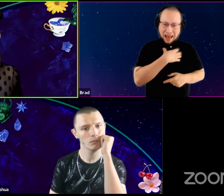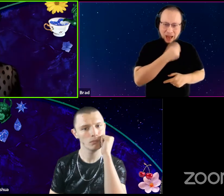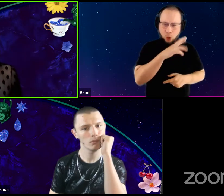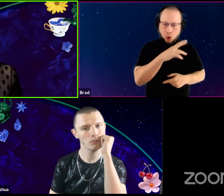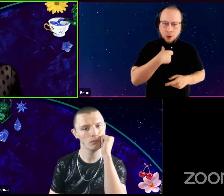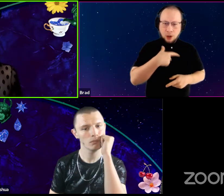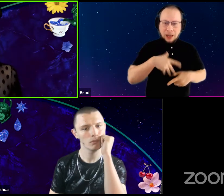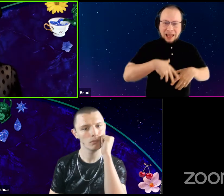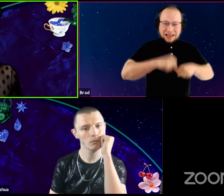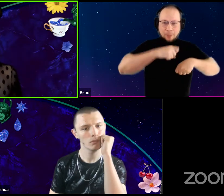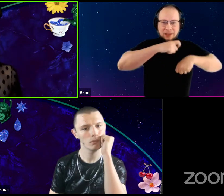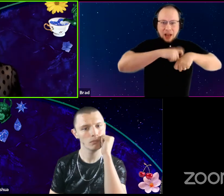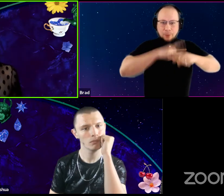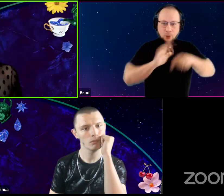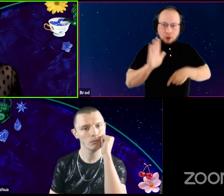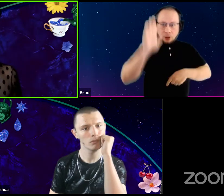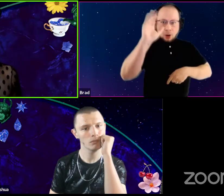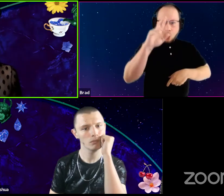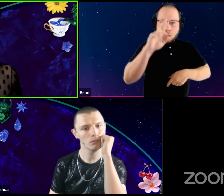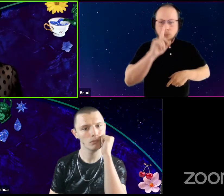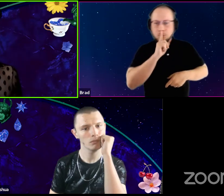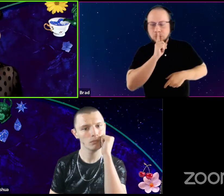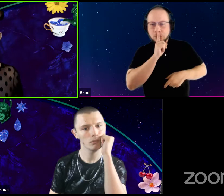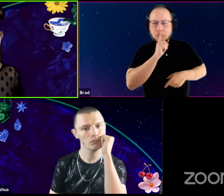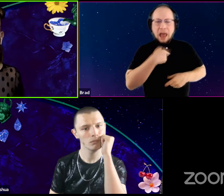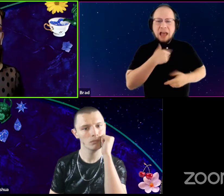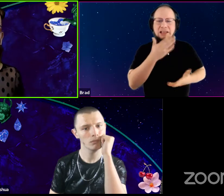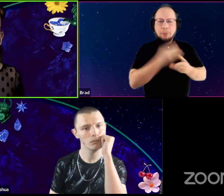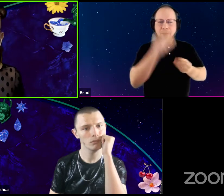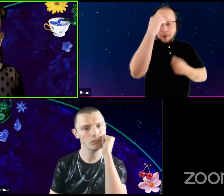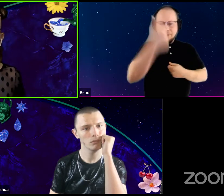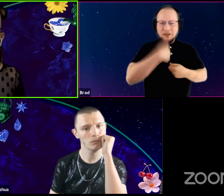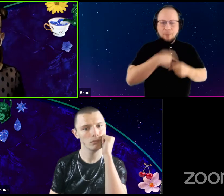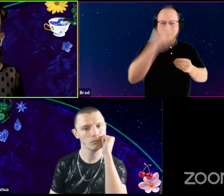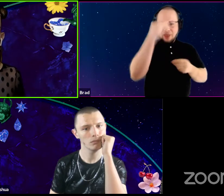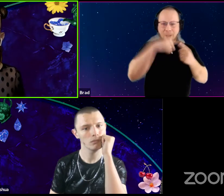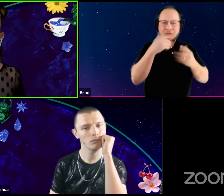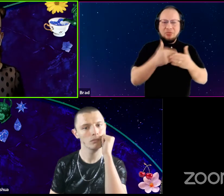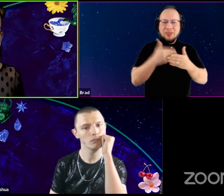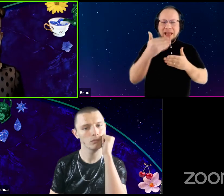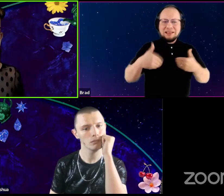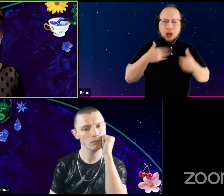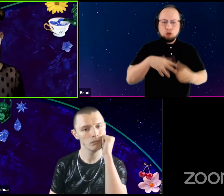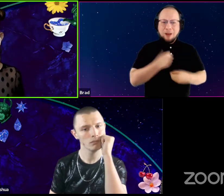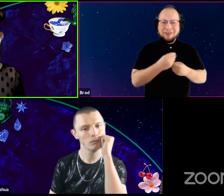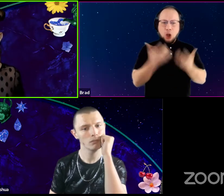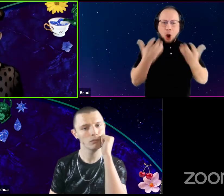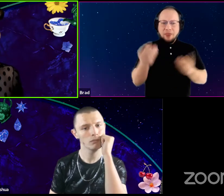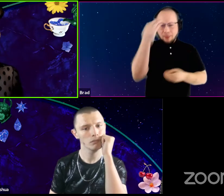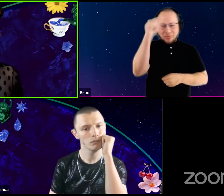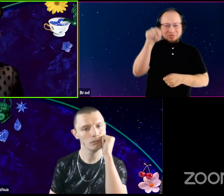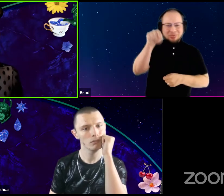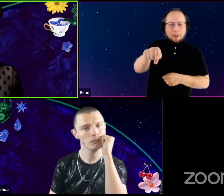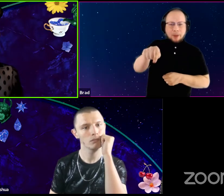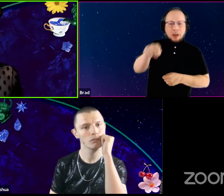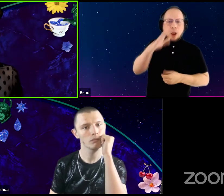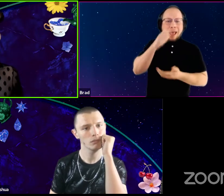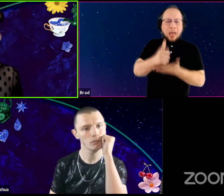I sort of stopped thinking about myself and I start thinking about the young trans person in the audience. And that sort of helps me realize, like, I need to speak